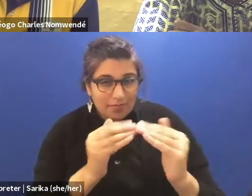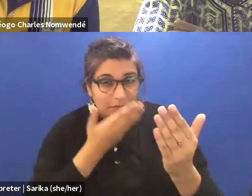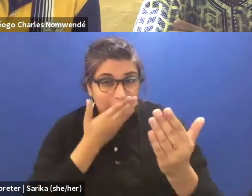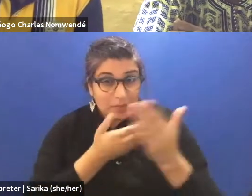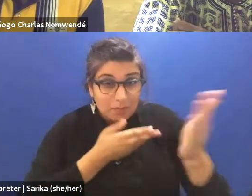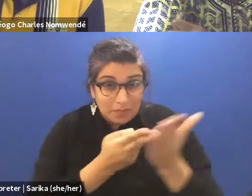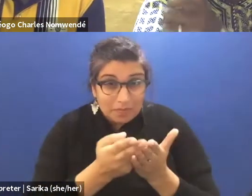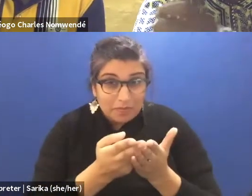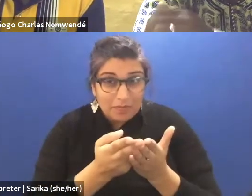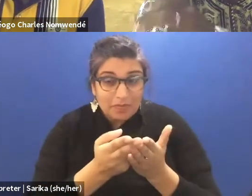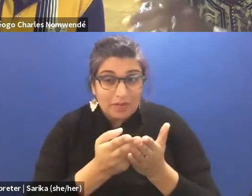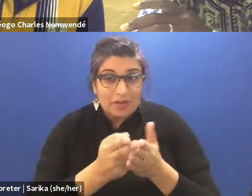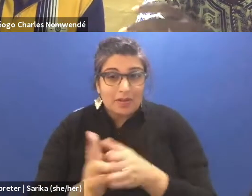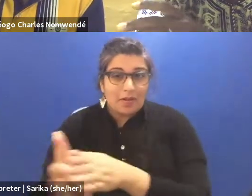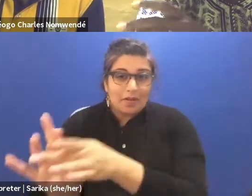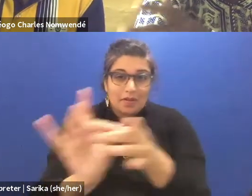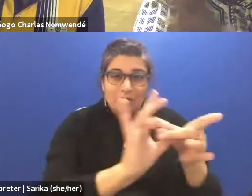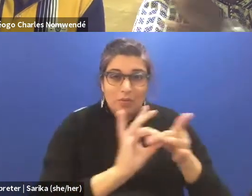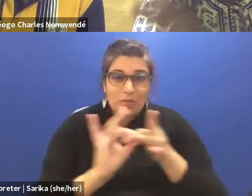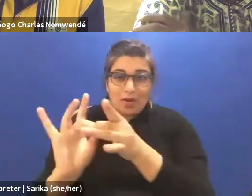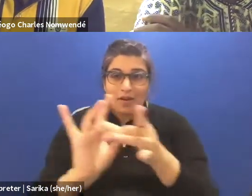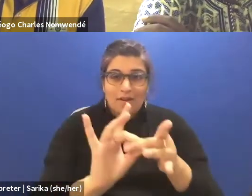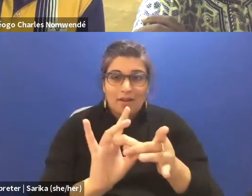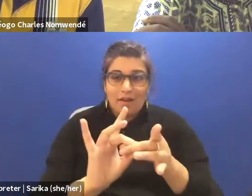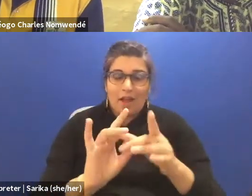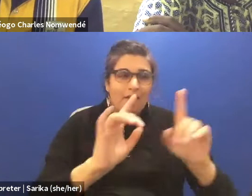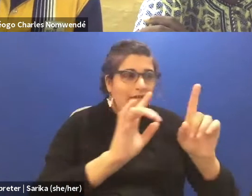The coordination of the different situations.